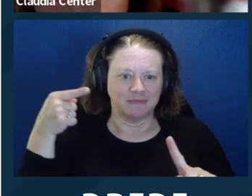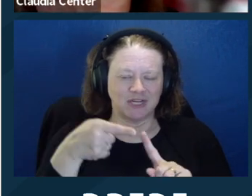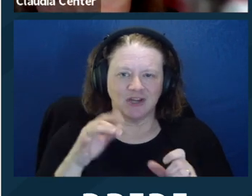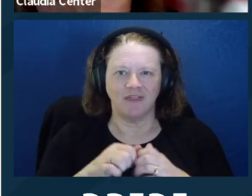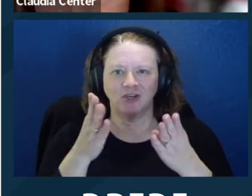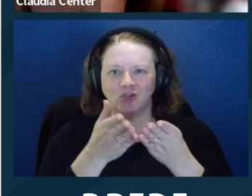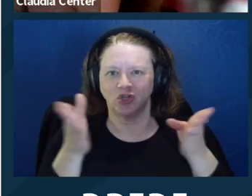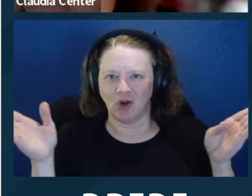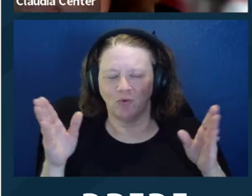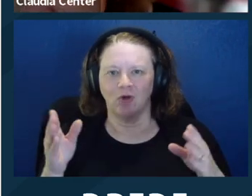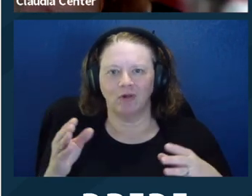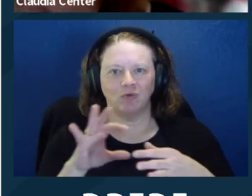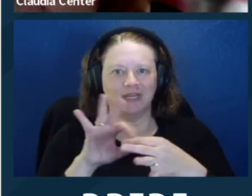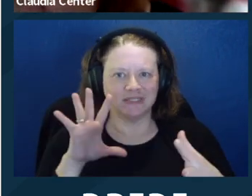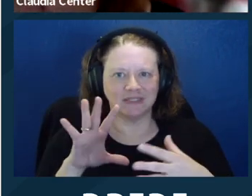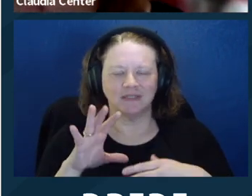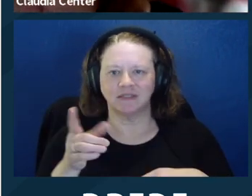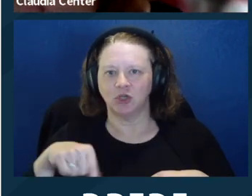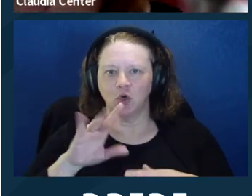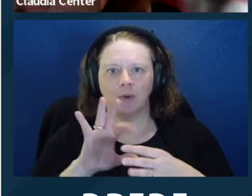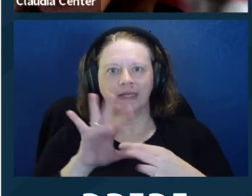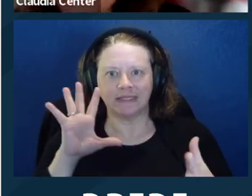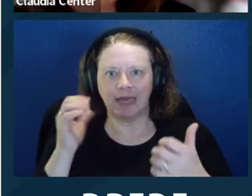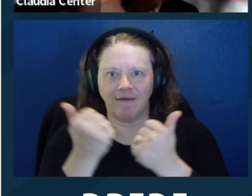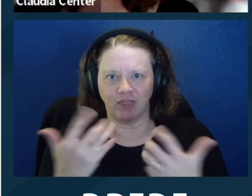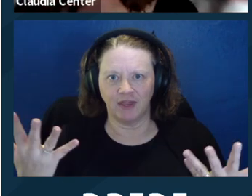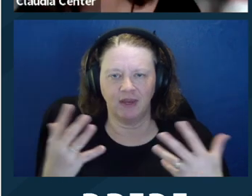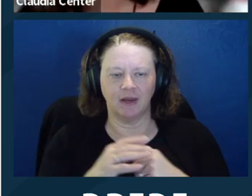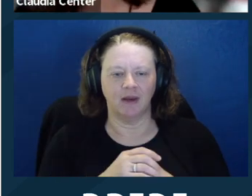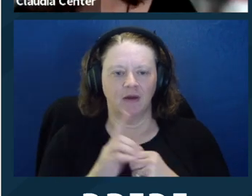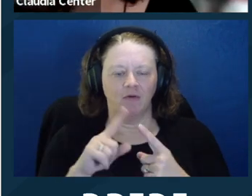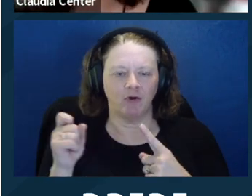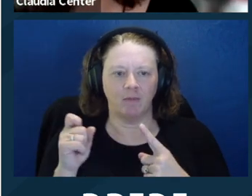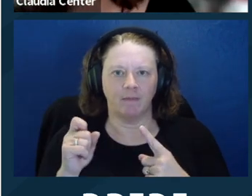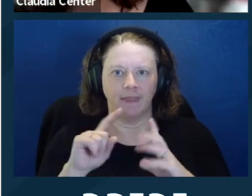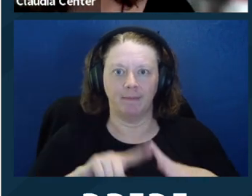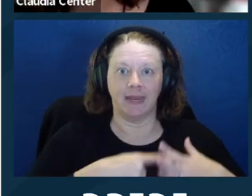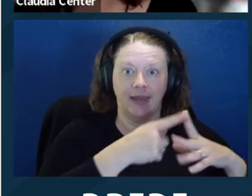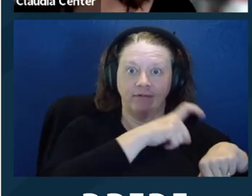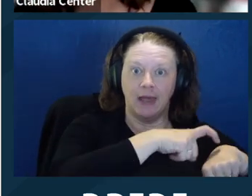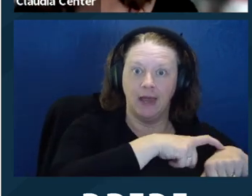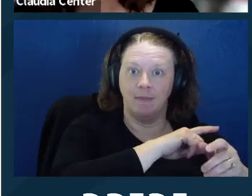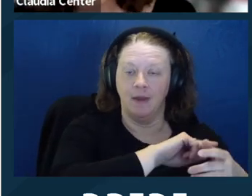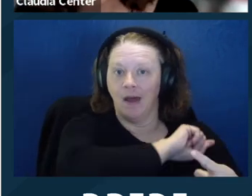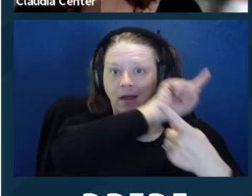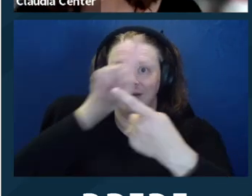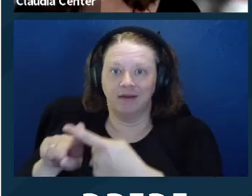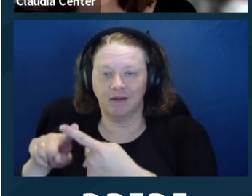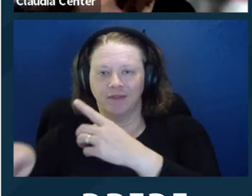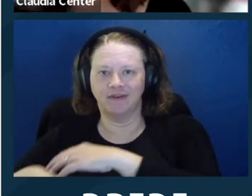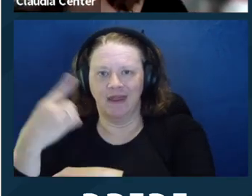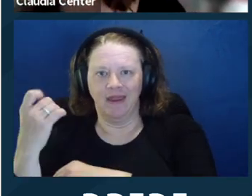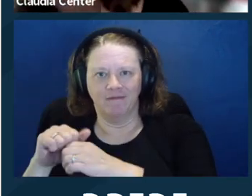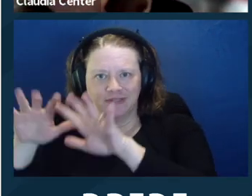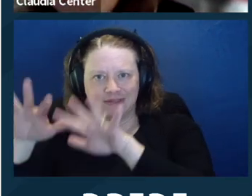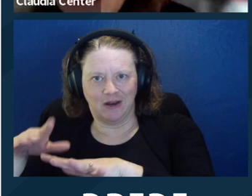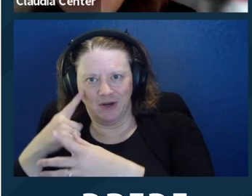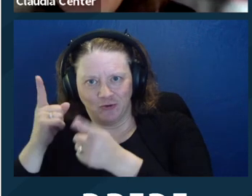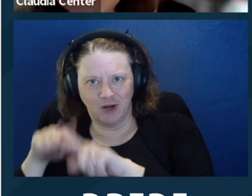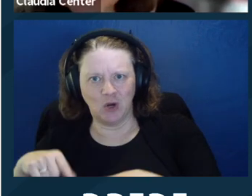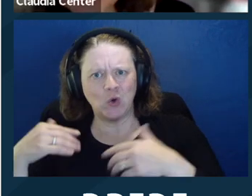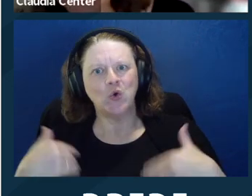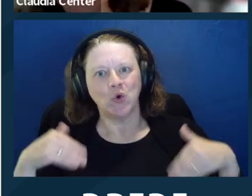But yeah, I think especially those general releases and, you know, you're releasing everything